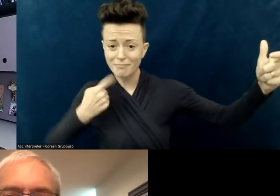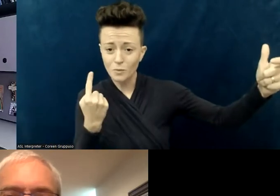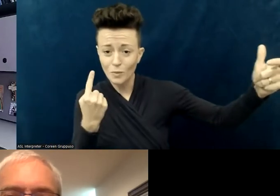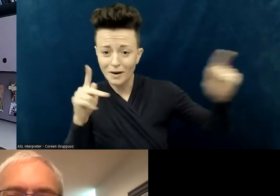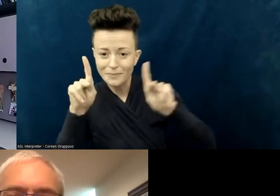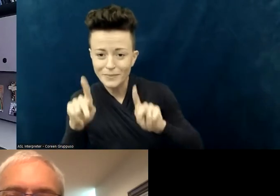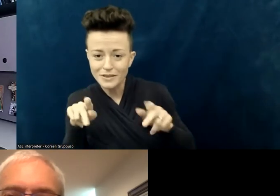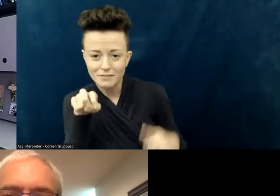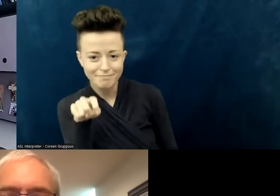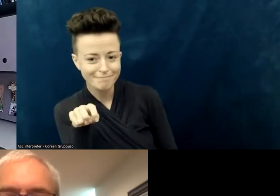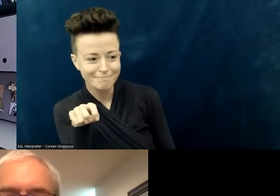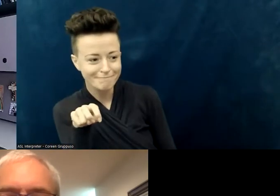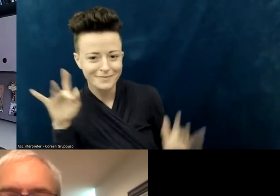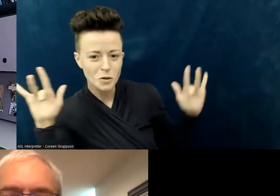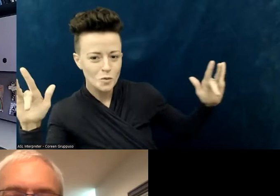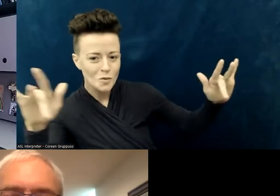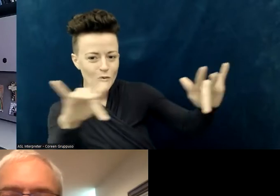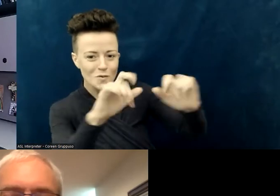Nobody comes in on Friday!